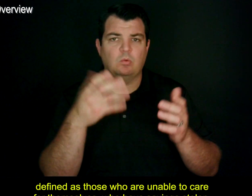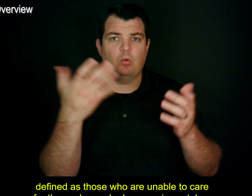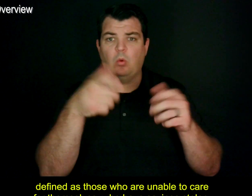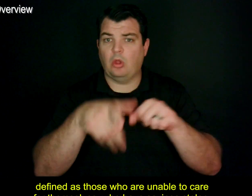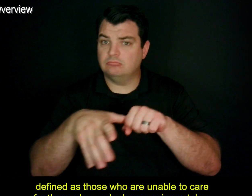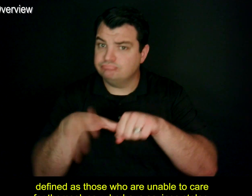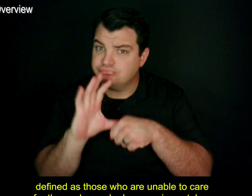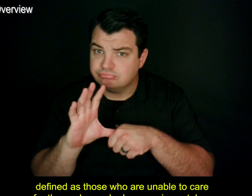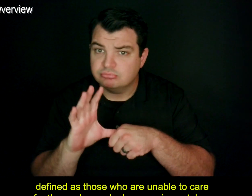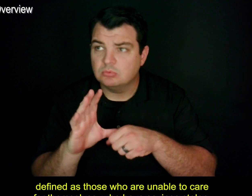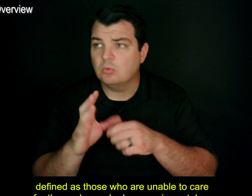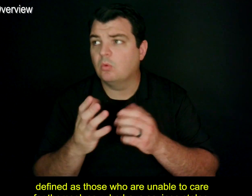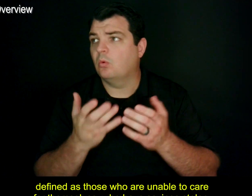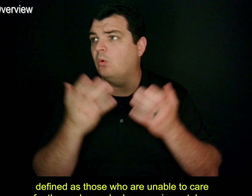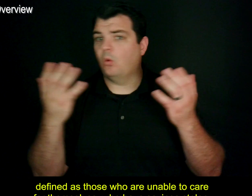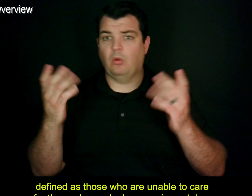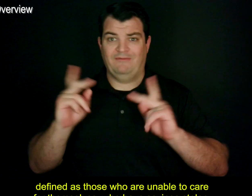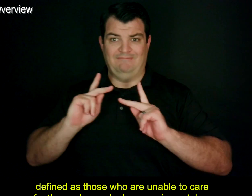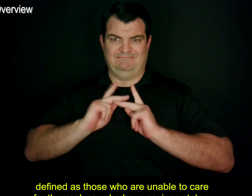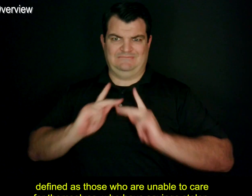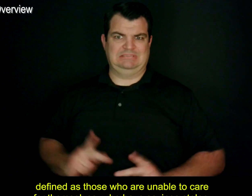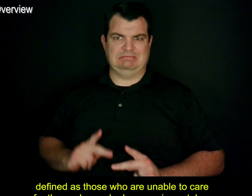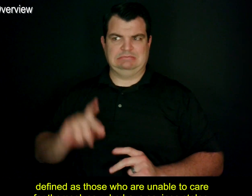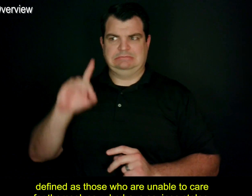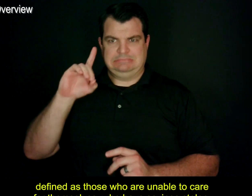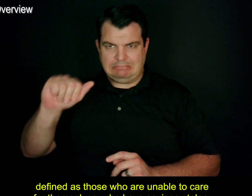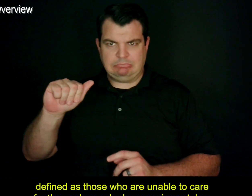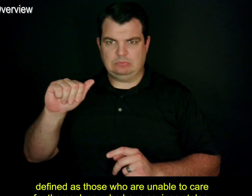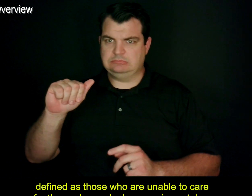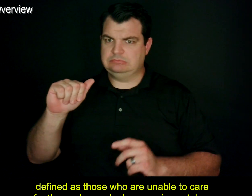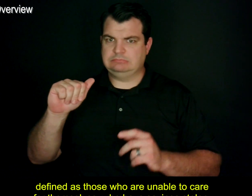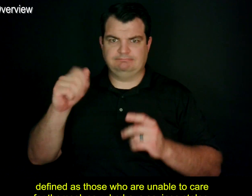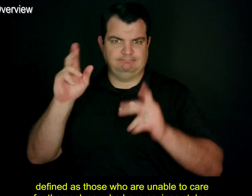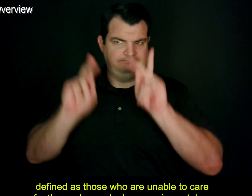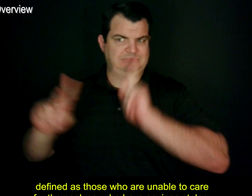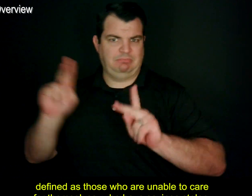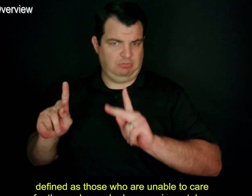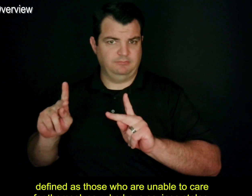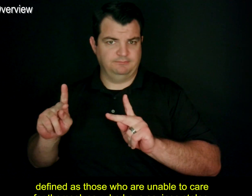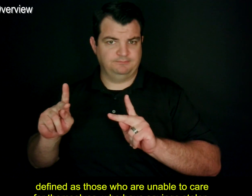defined as those who are unable to care for themselves, who have savings stolen.